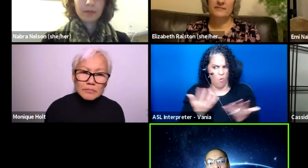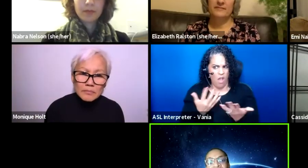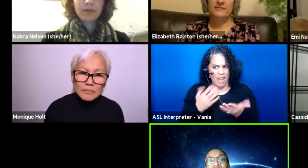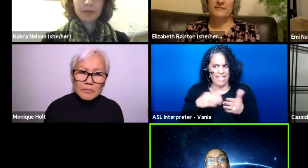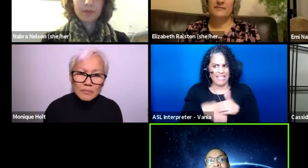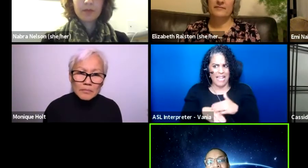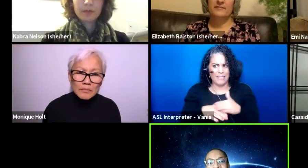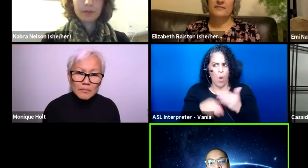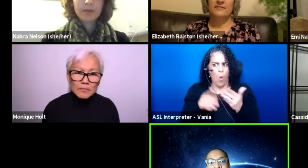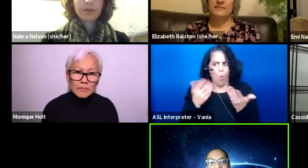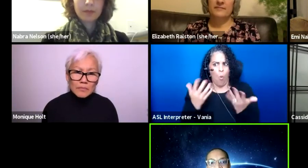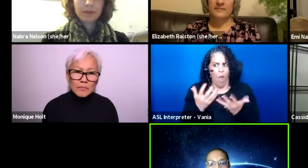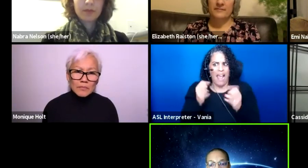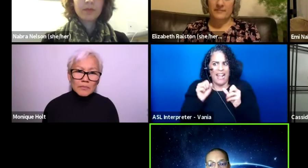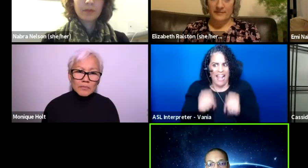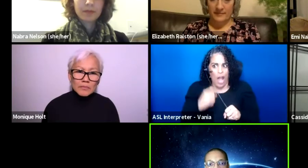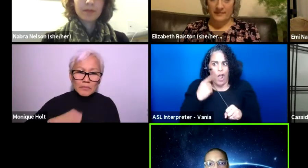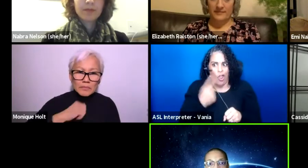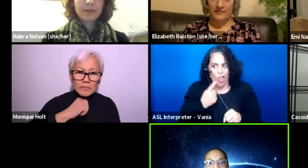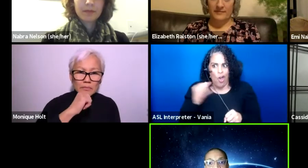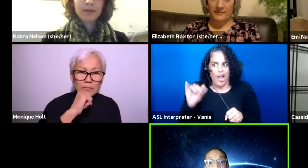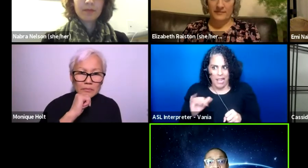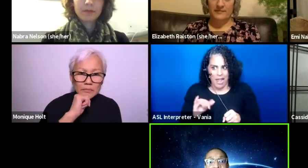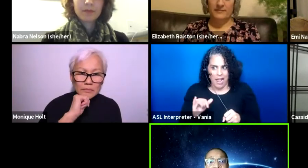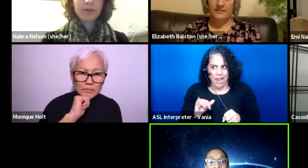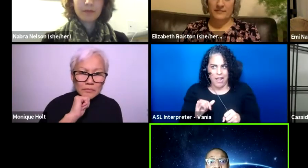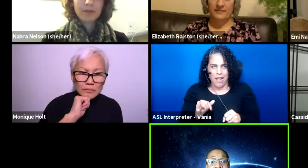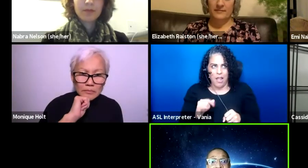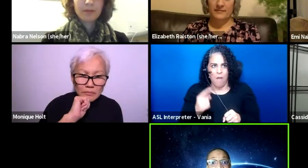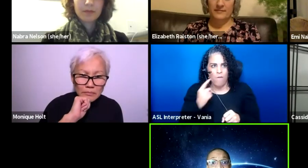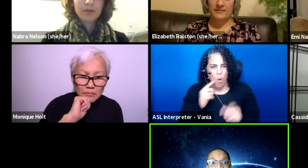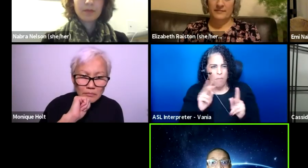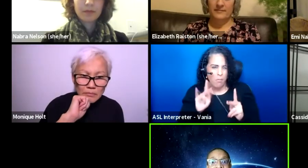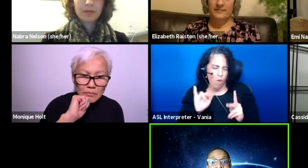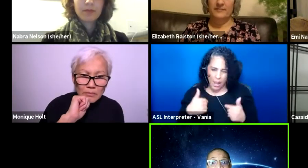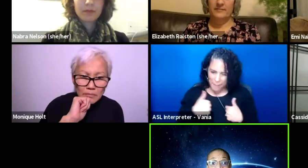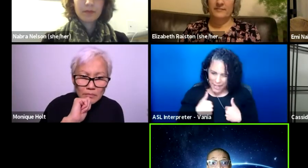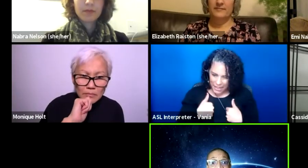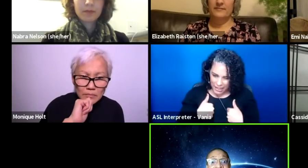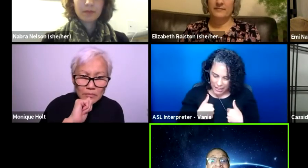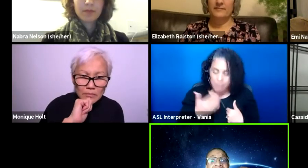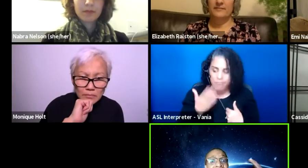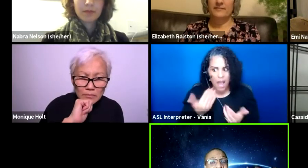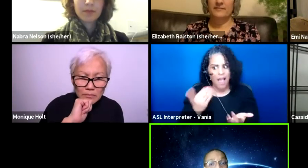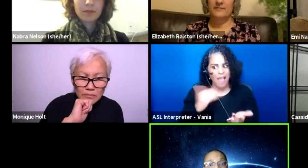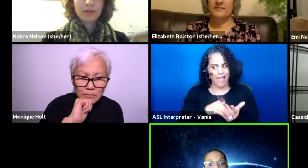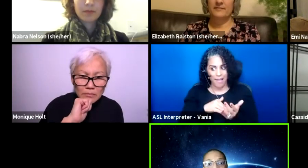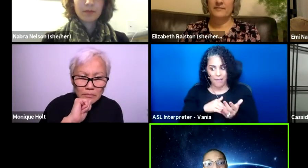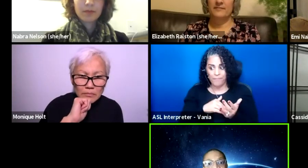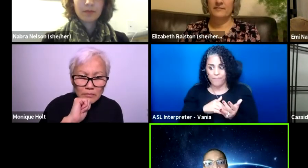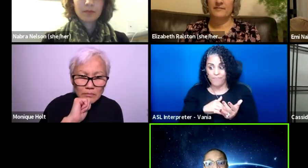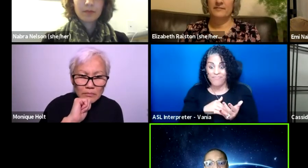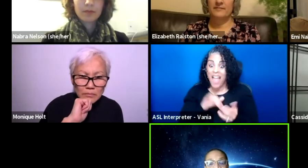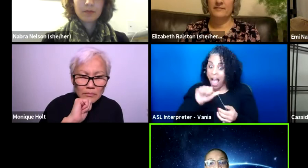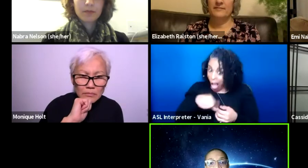what could it possibly look like for people like me? Because again, and then the other marginalized community,